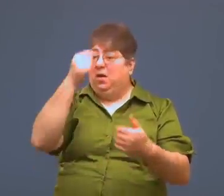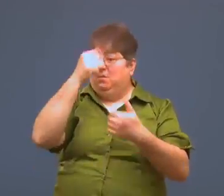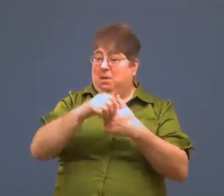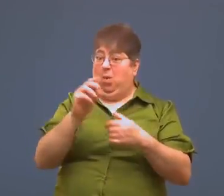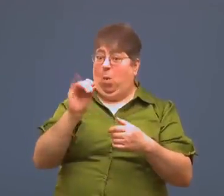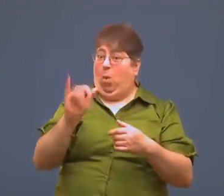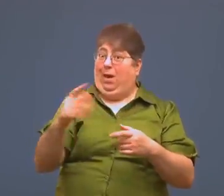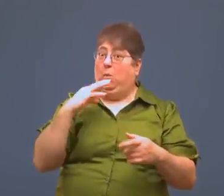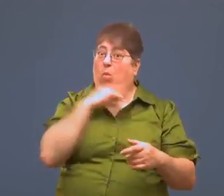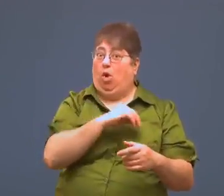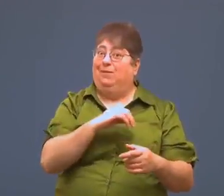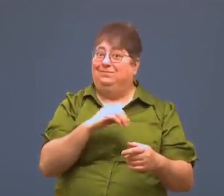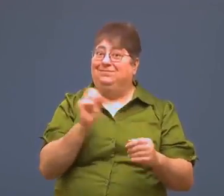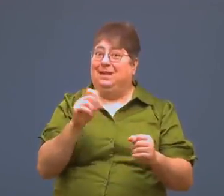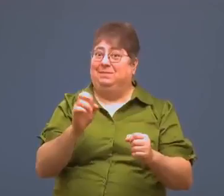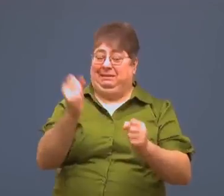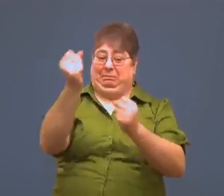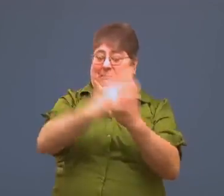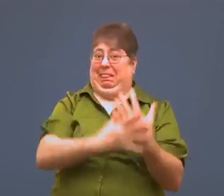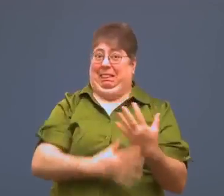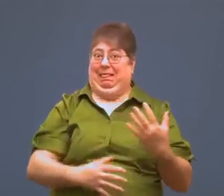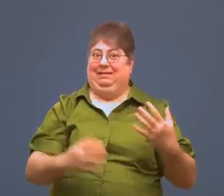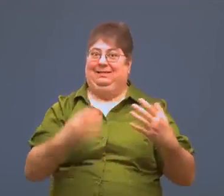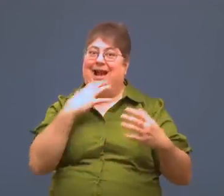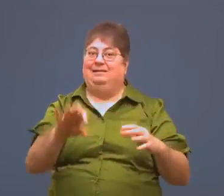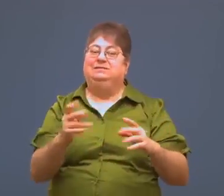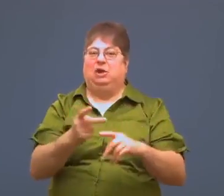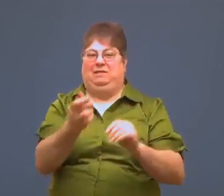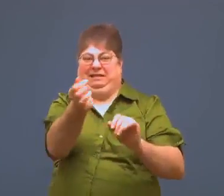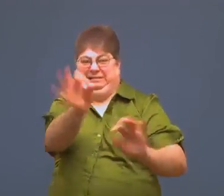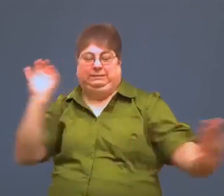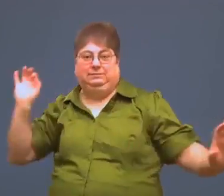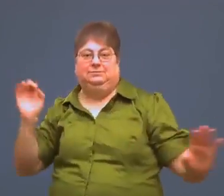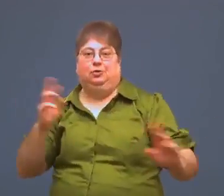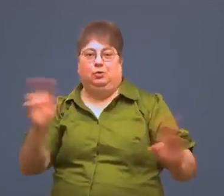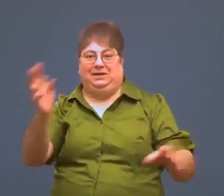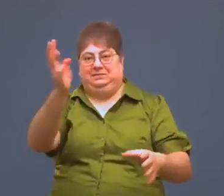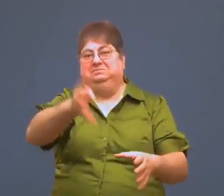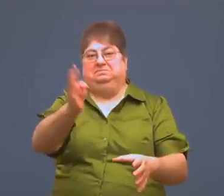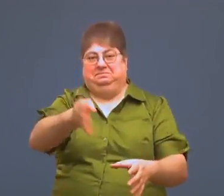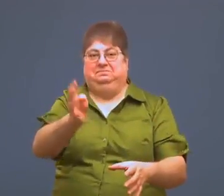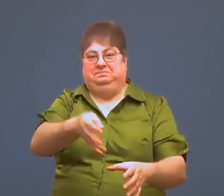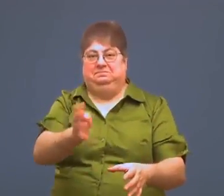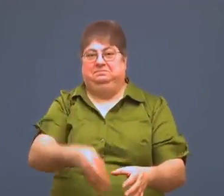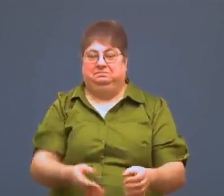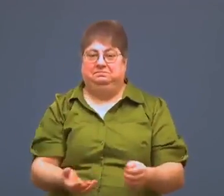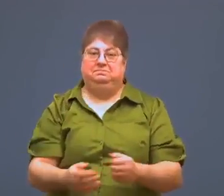The oil is warm, maybe hot, so pull your hand away so it doesn't burn. Let it drain.